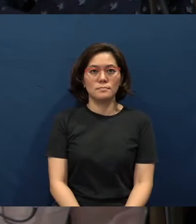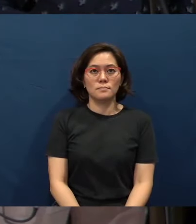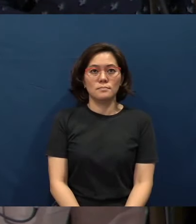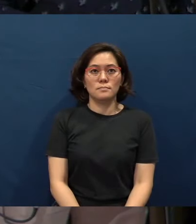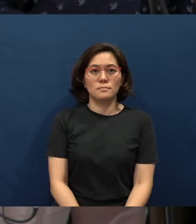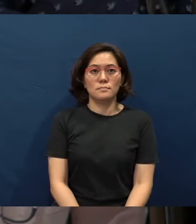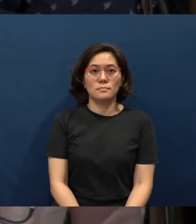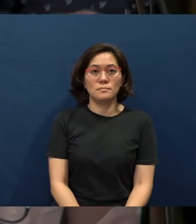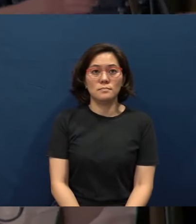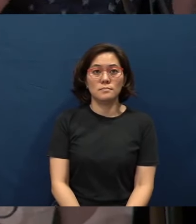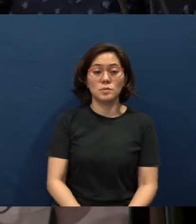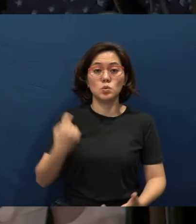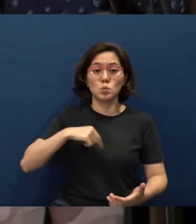Shall we rise?